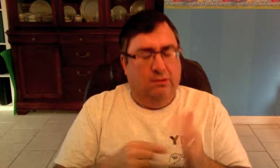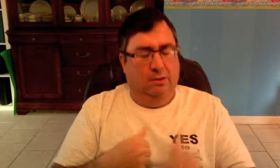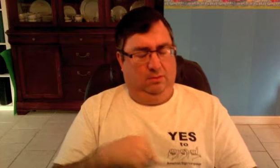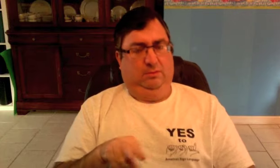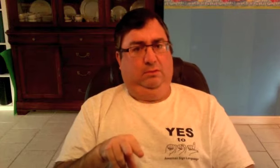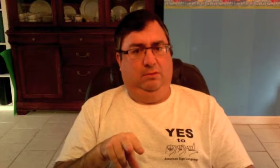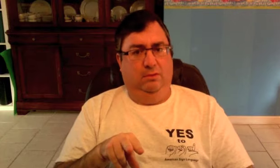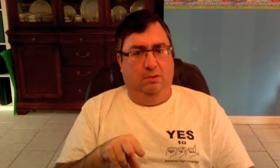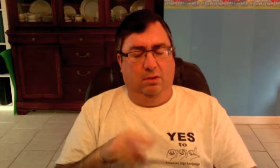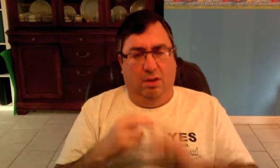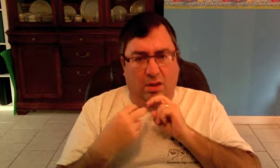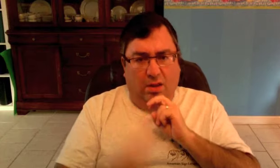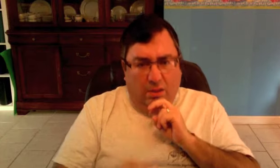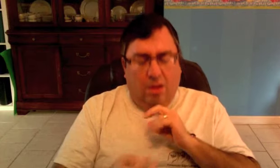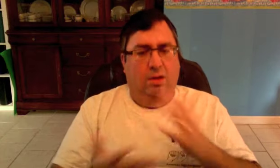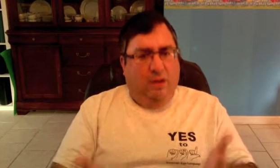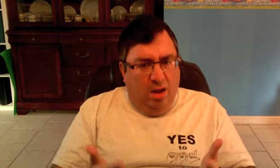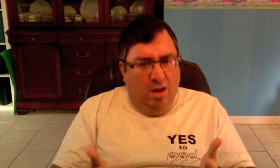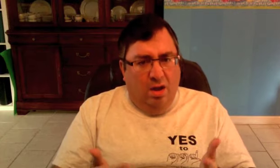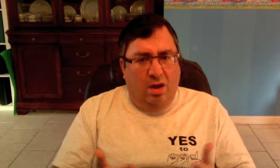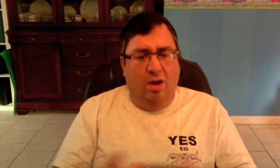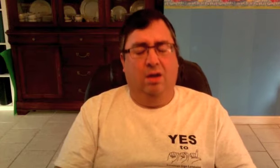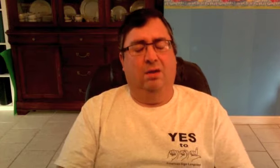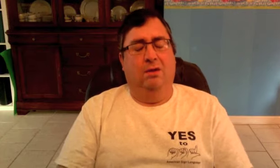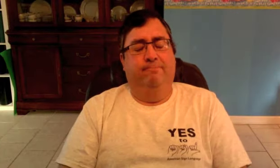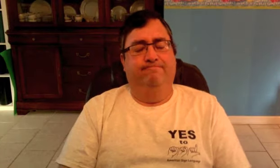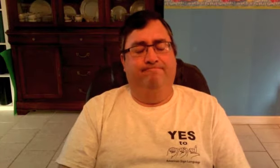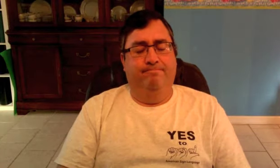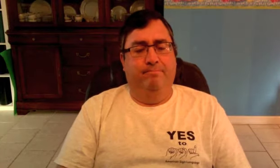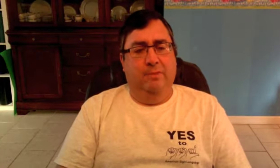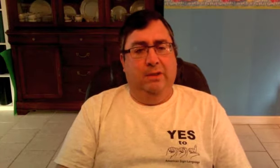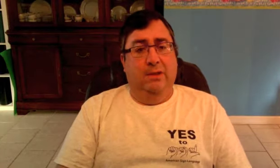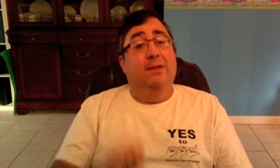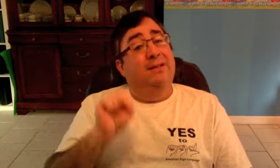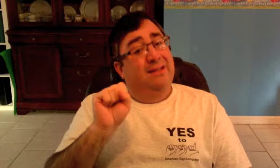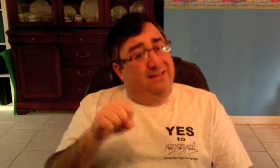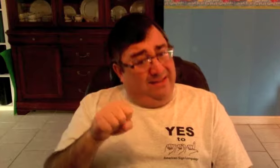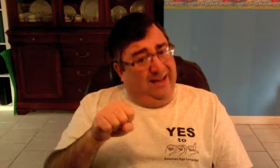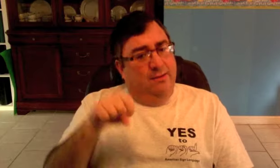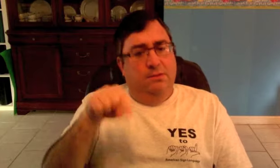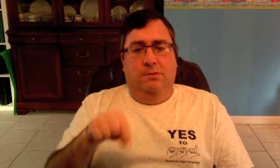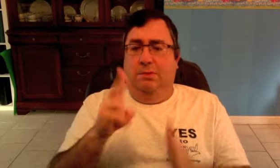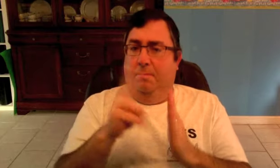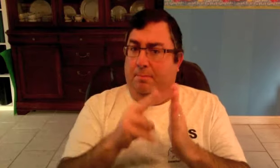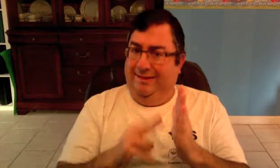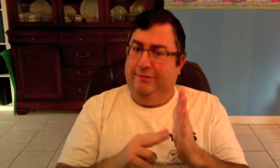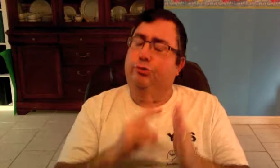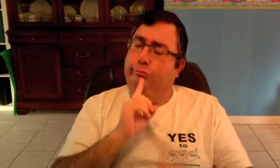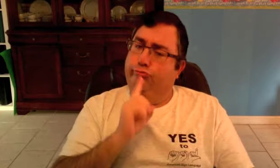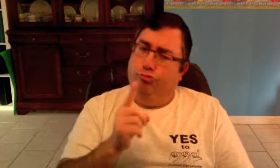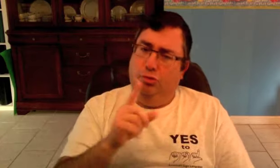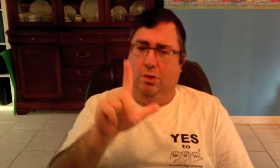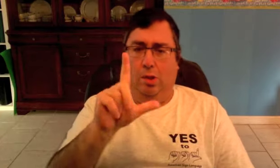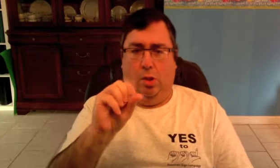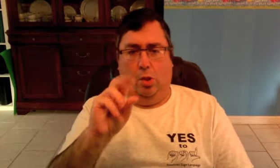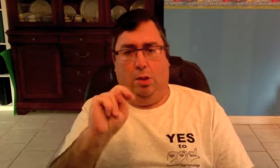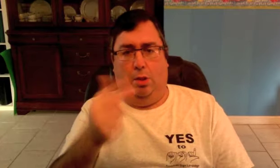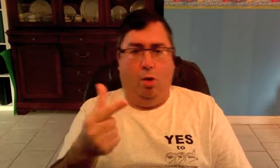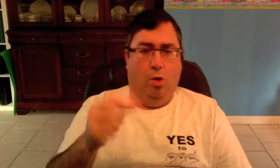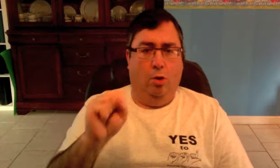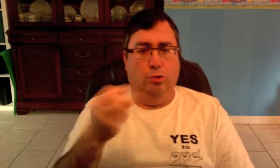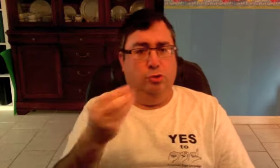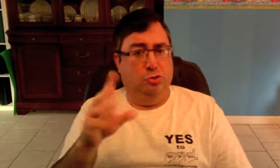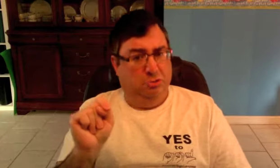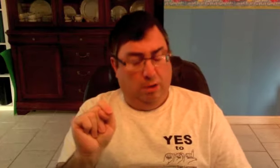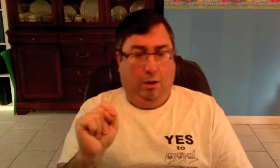Yes, this petition is a long shot --